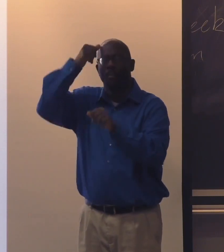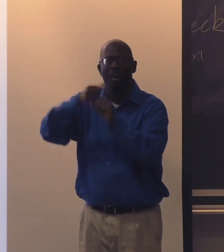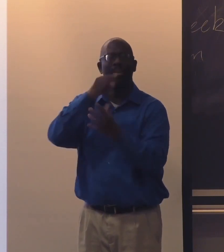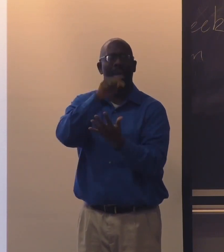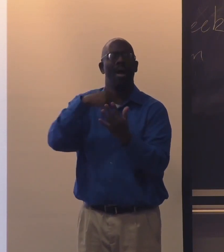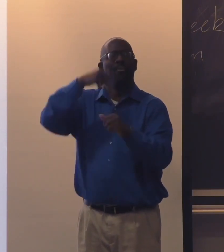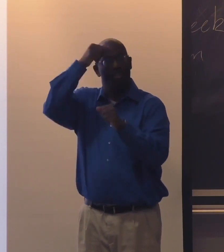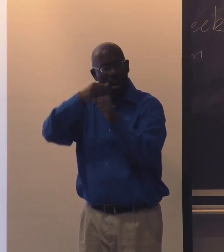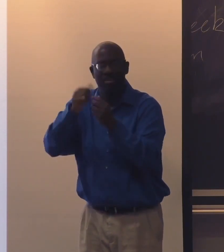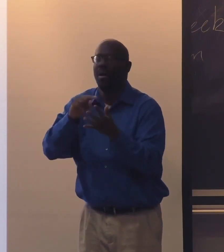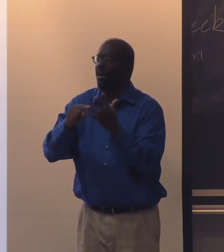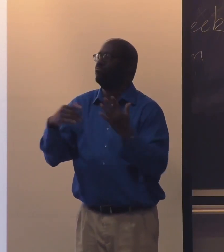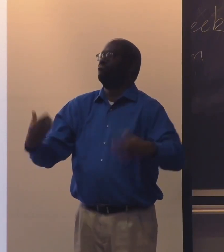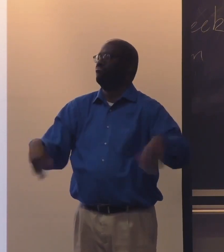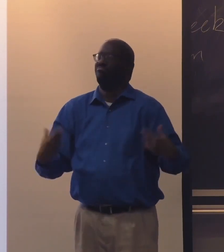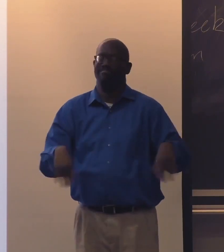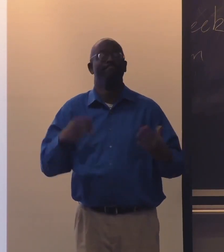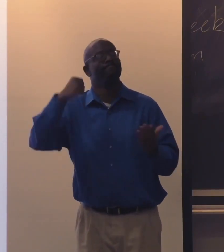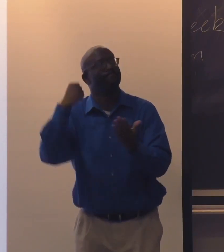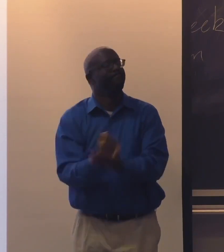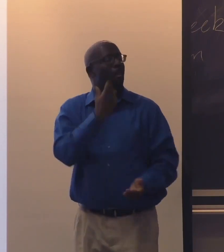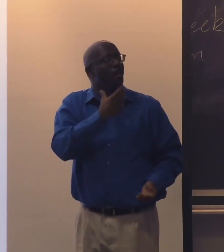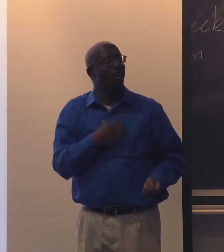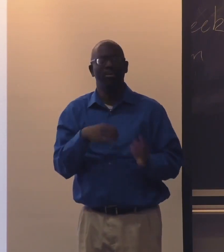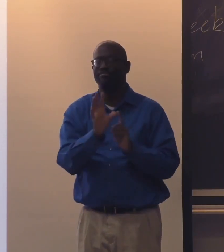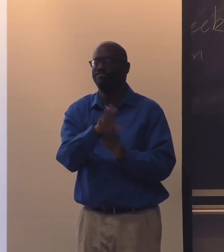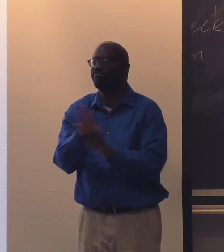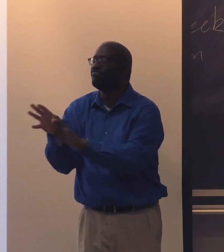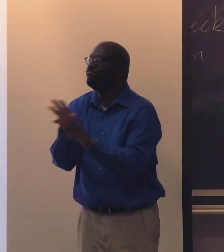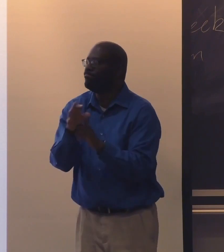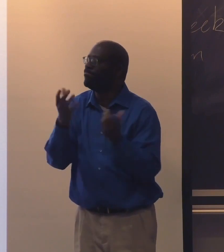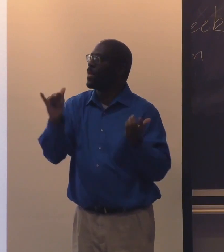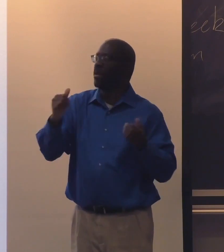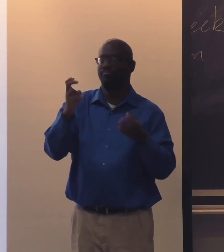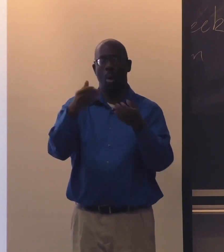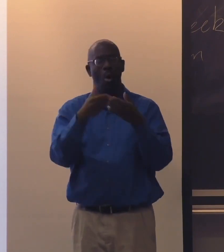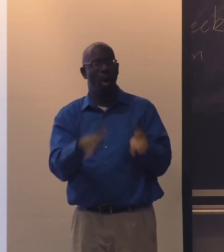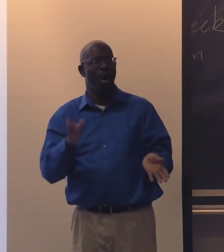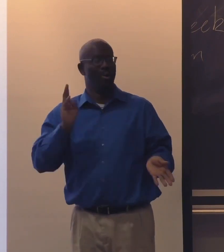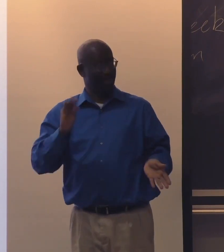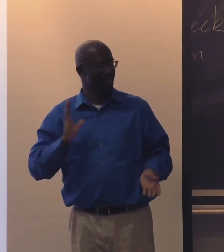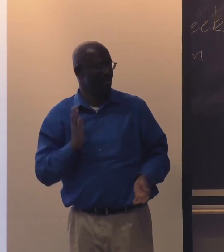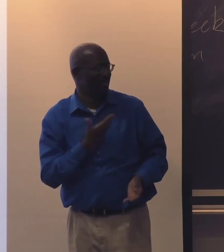and realized how impactful that was on my life and my language. I wish I could have video those experiences.